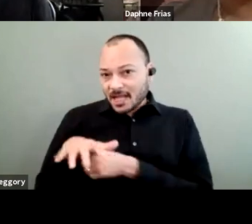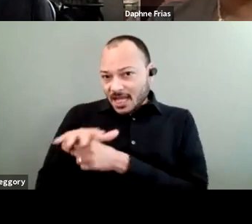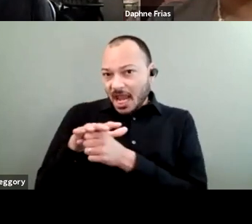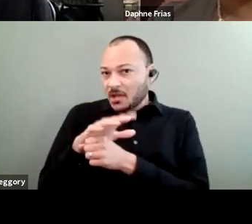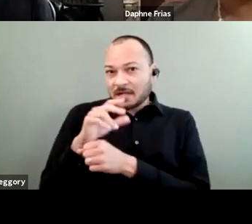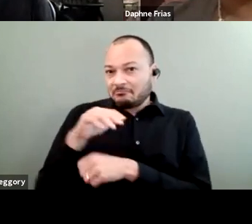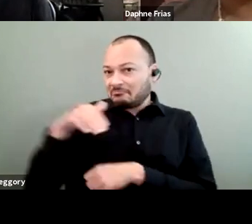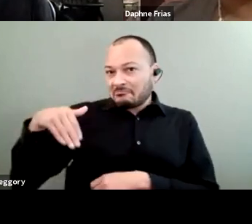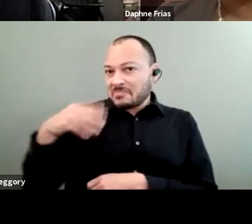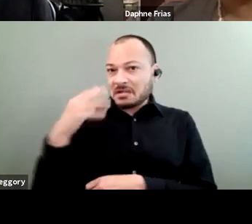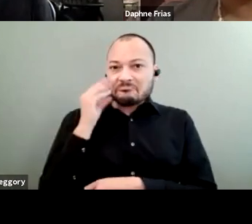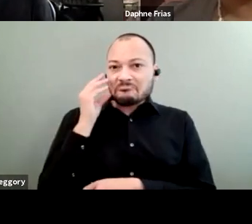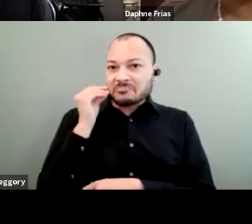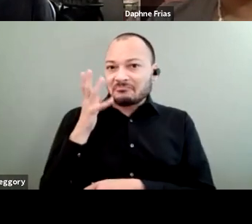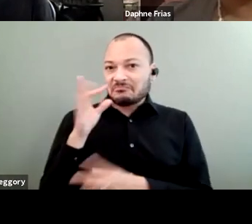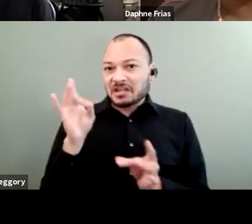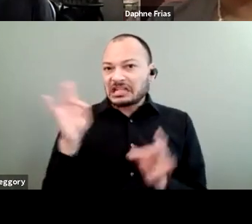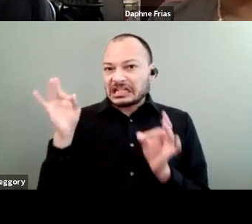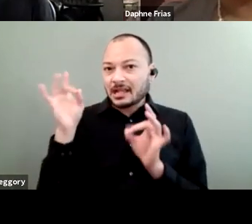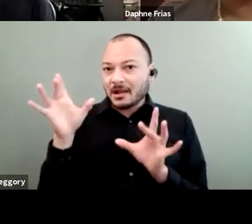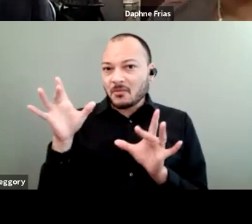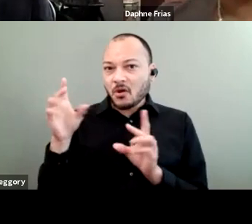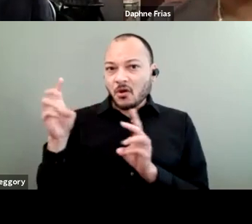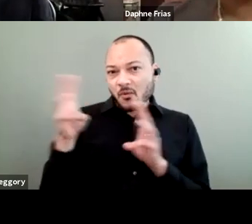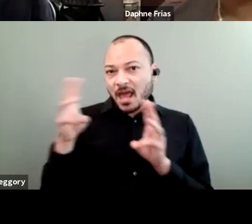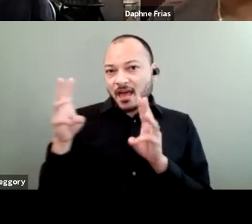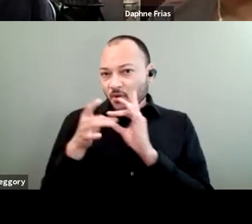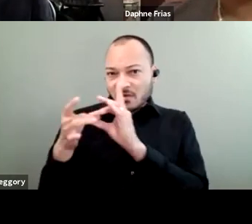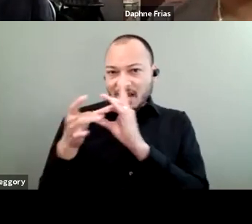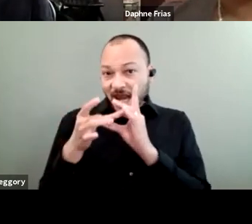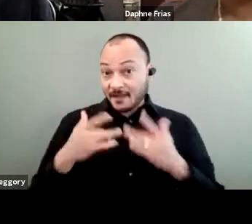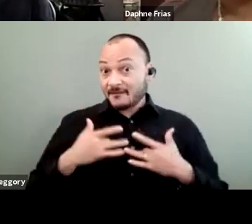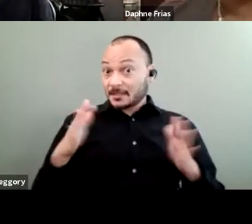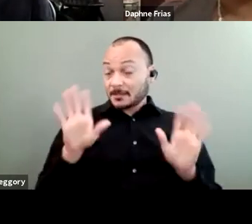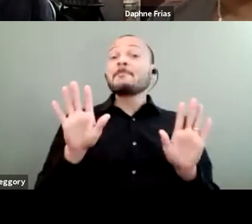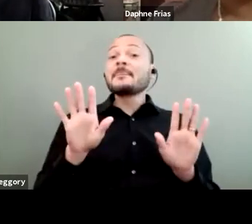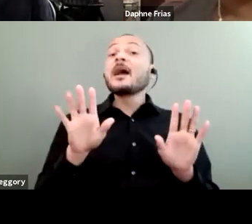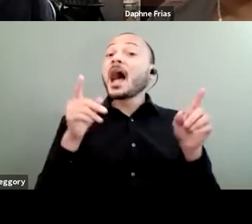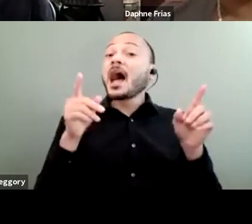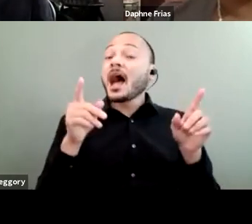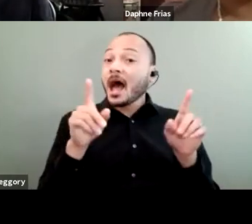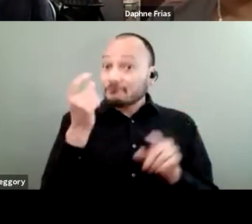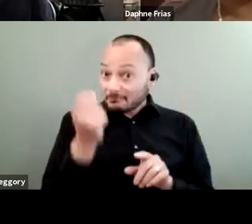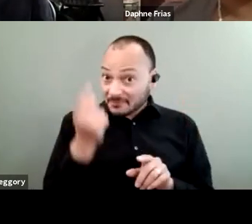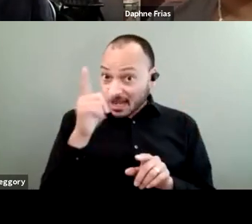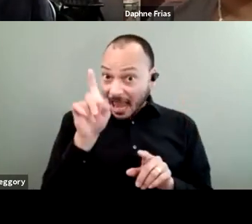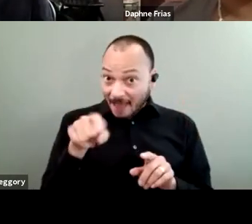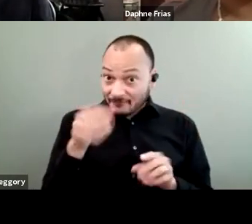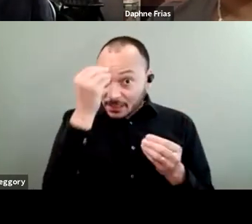terrible weather-related events. However, I have to tell you that this year,